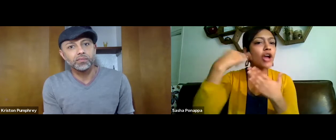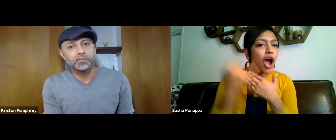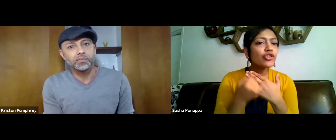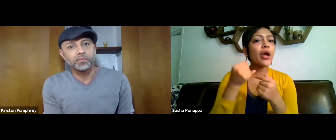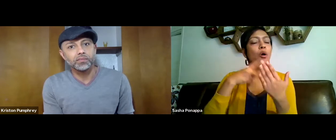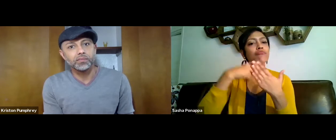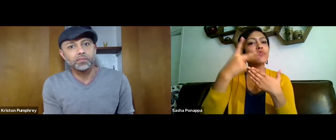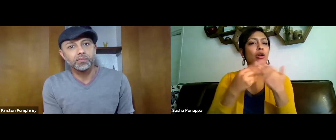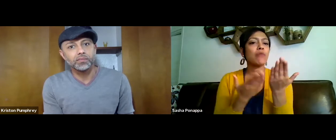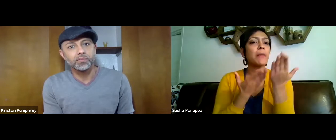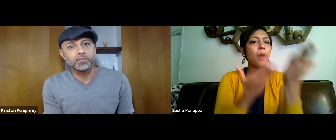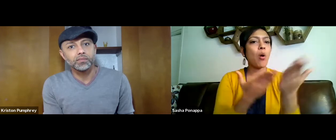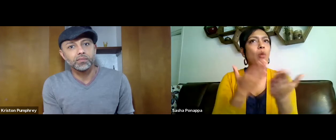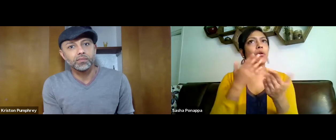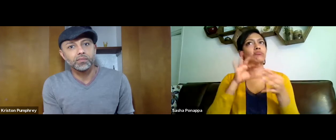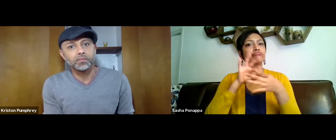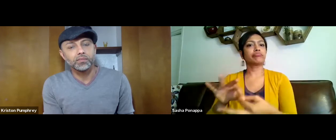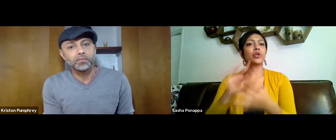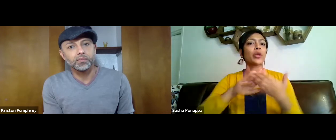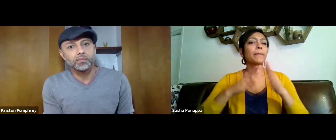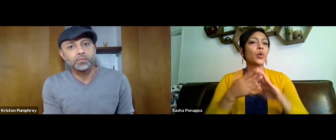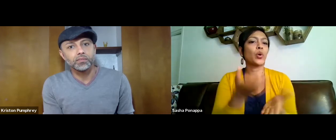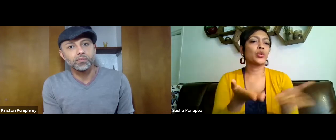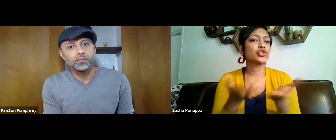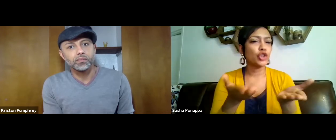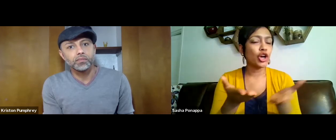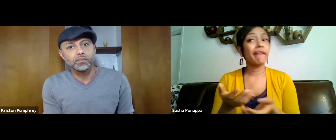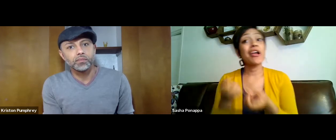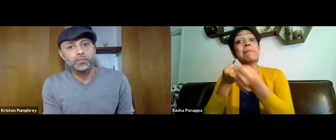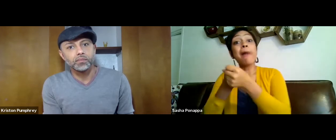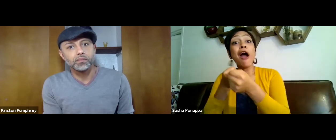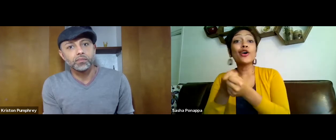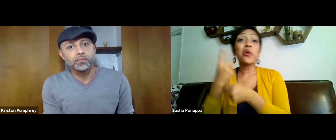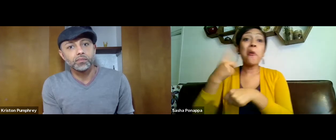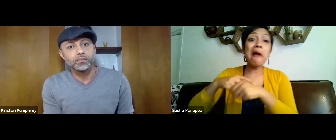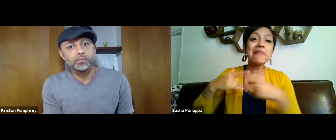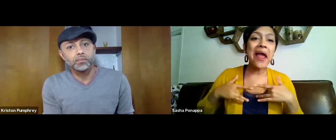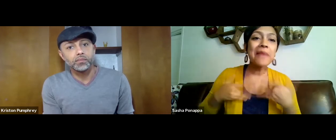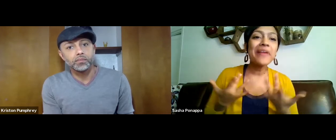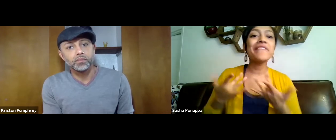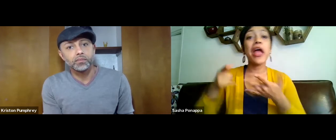to be able to put towards projects, proposals related to the deaf and hard of hearing community.